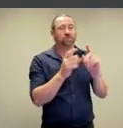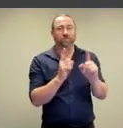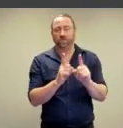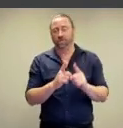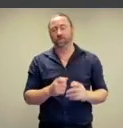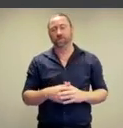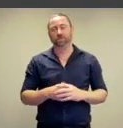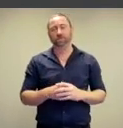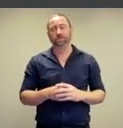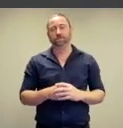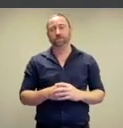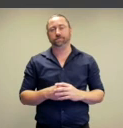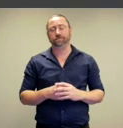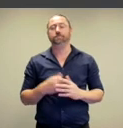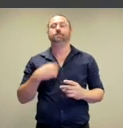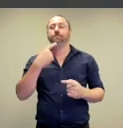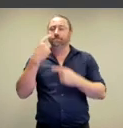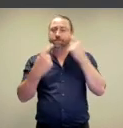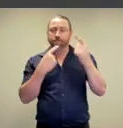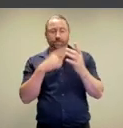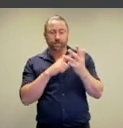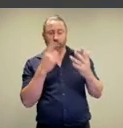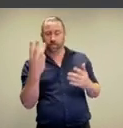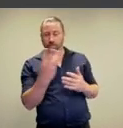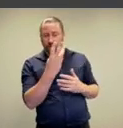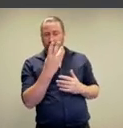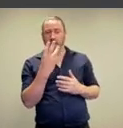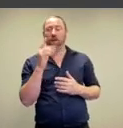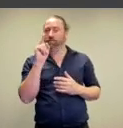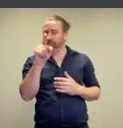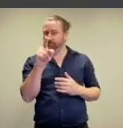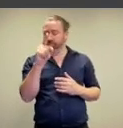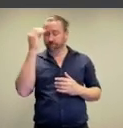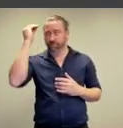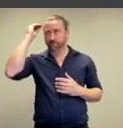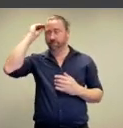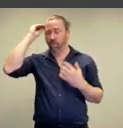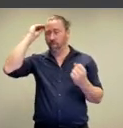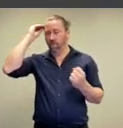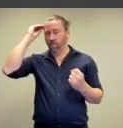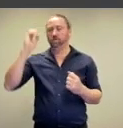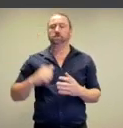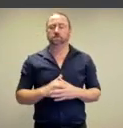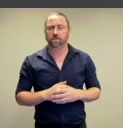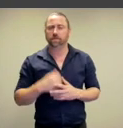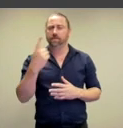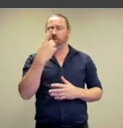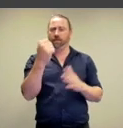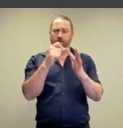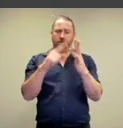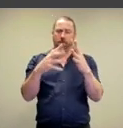women. As I describe these artworks, I